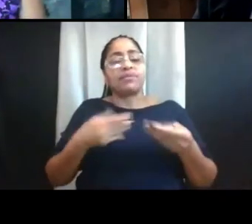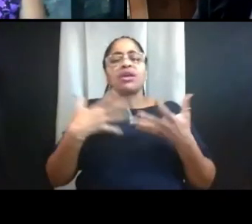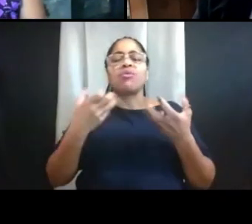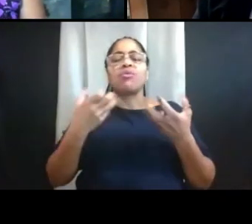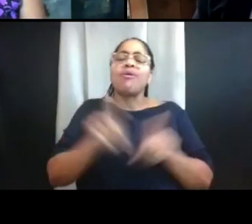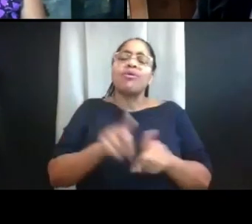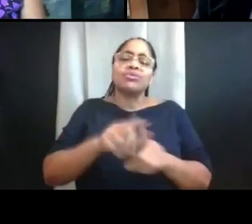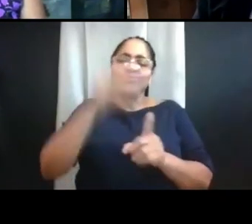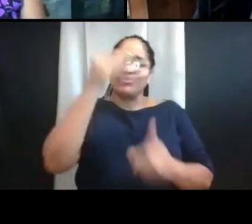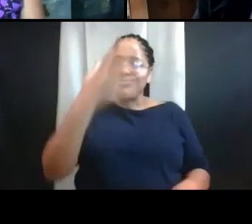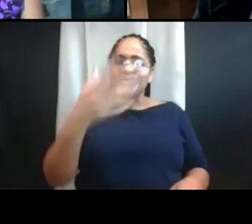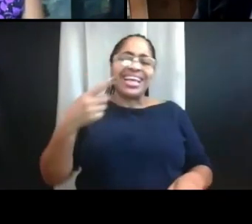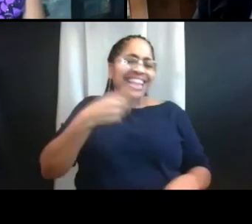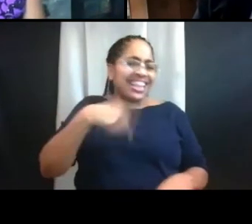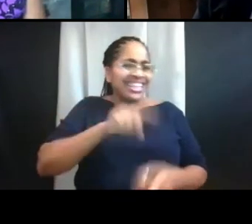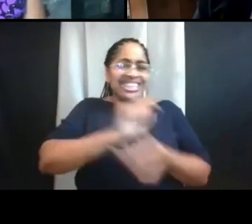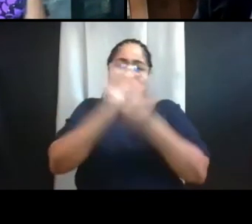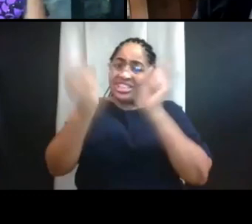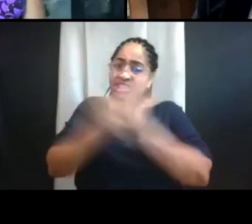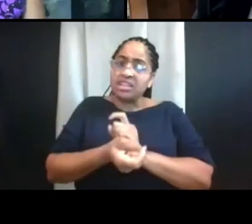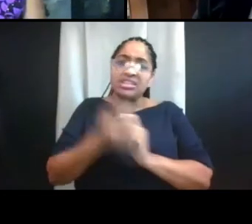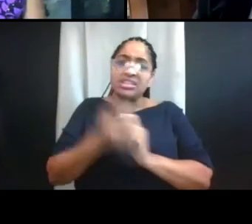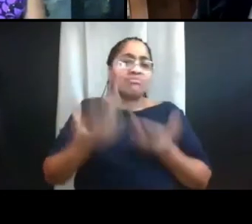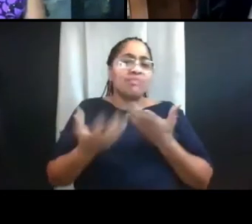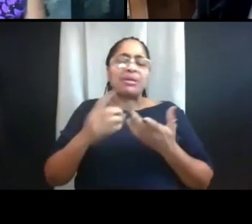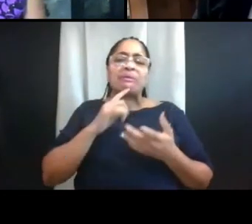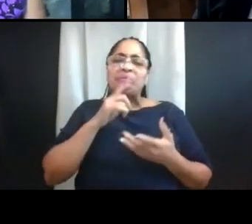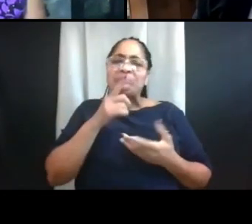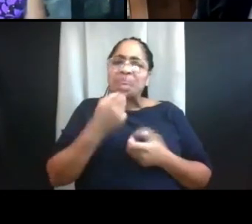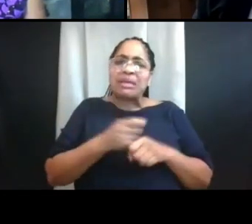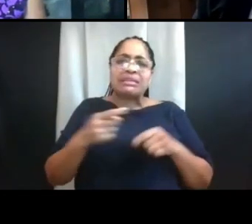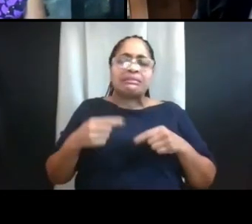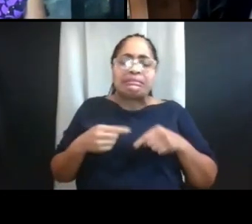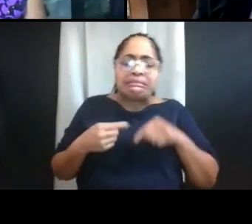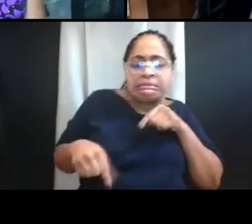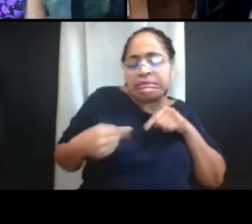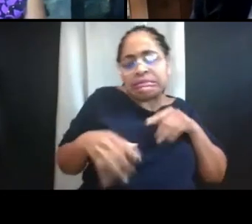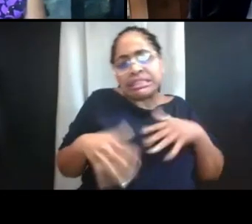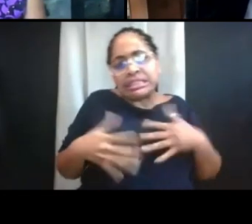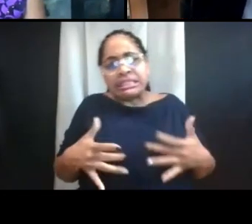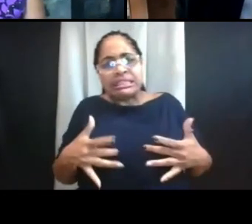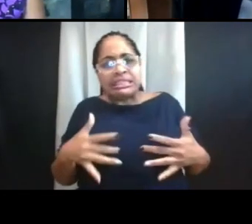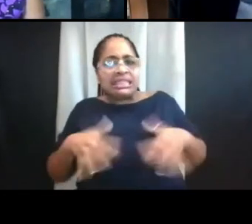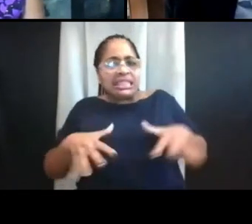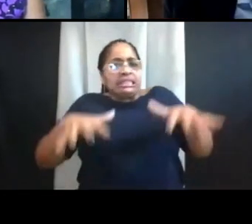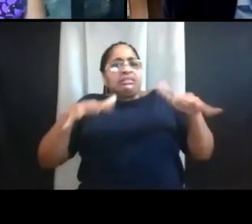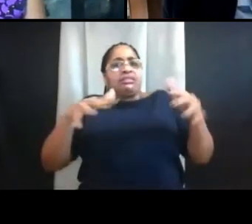may be unsettling for many students and families during what is already a challenging semester.